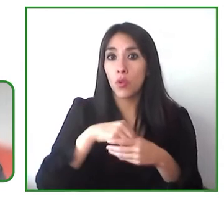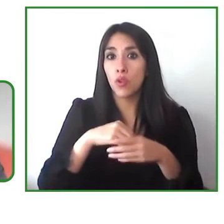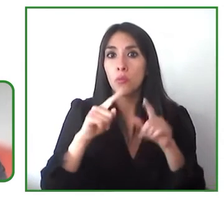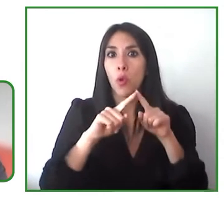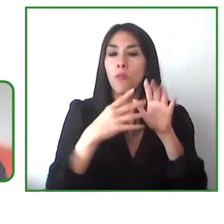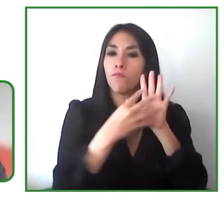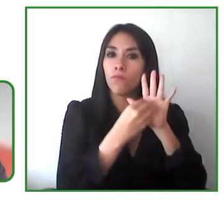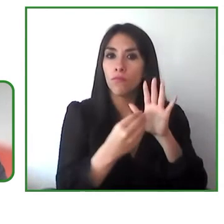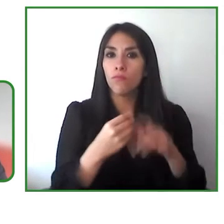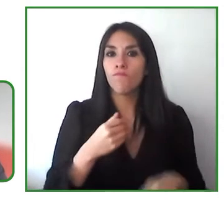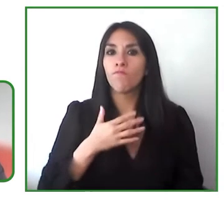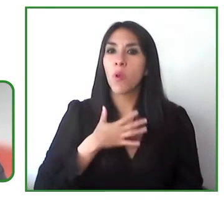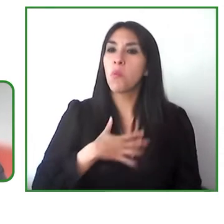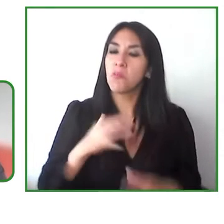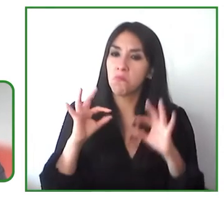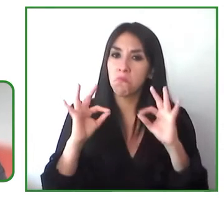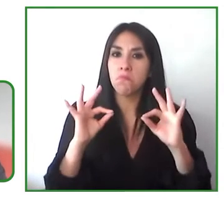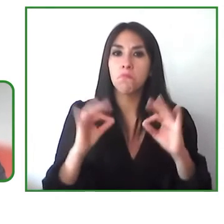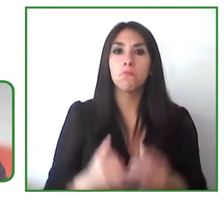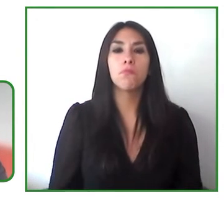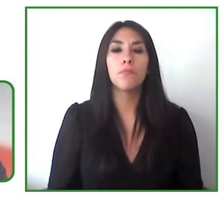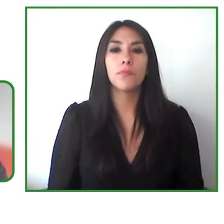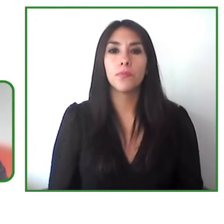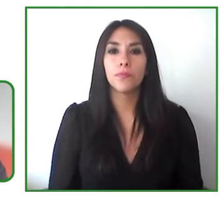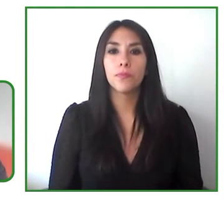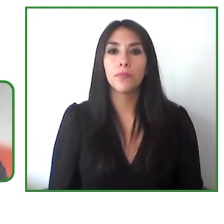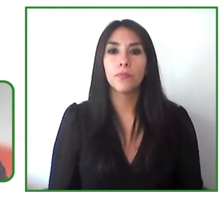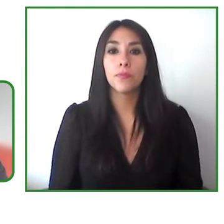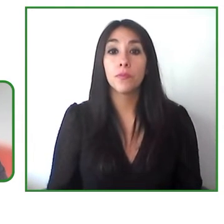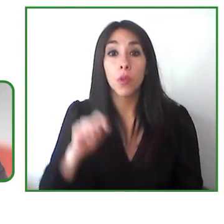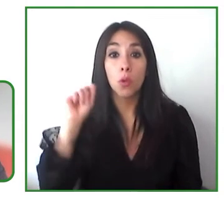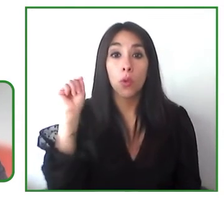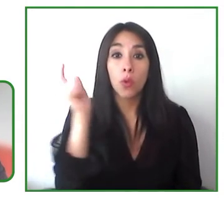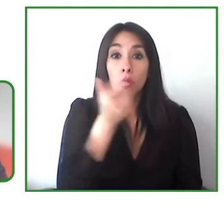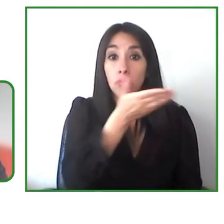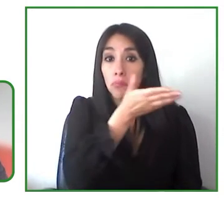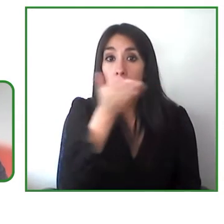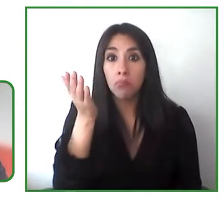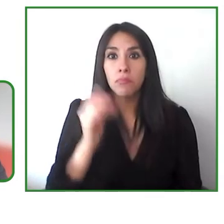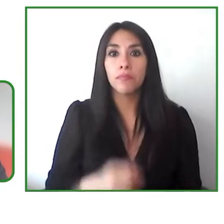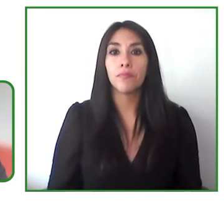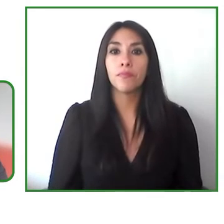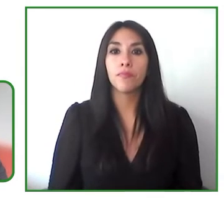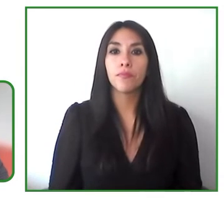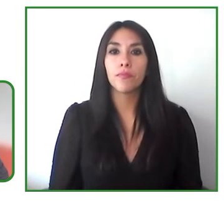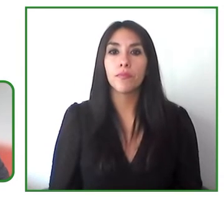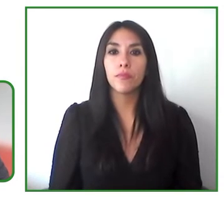model all of you have something else in common which